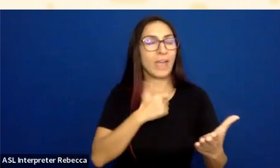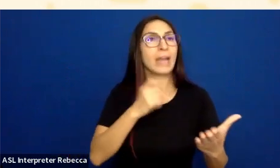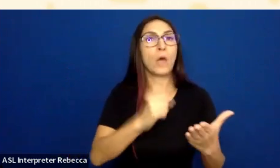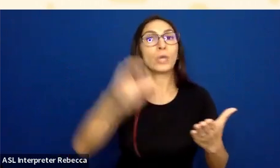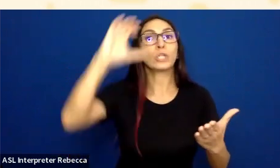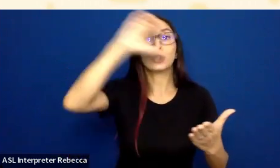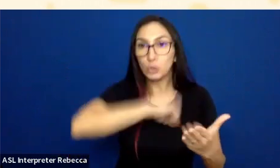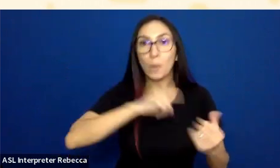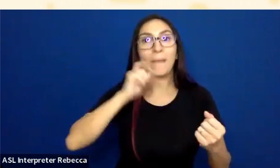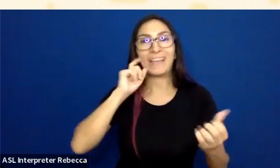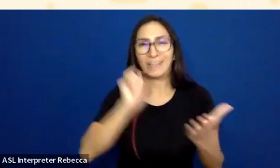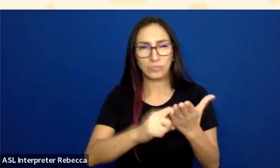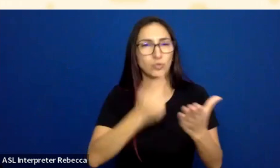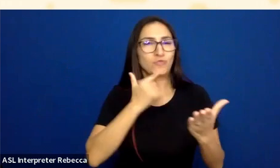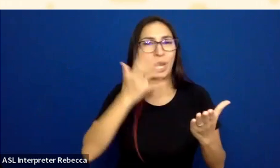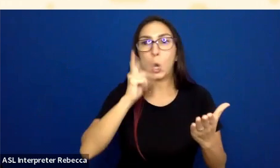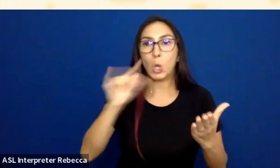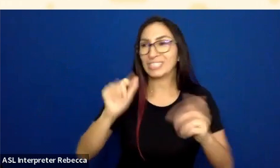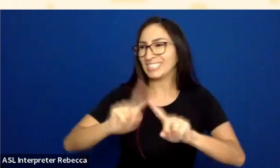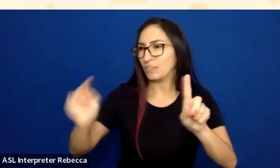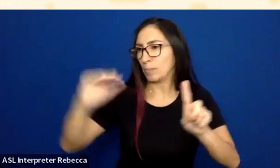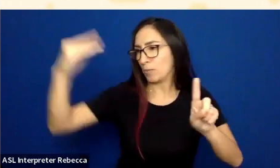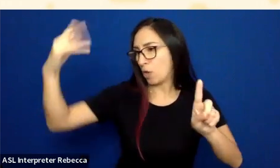And so even if this has enough contrast, this would still be a failure